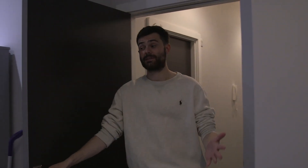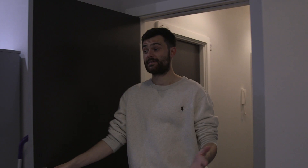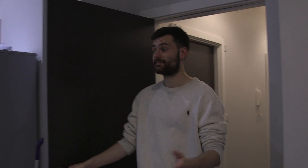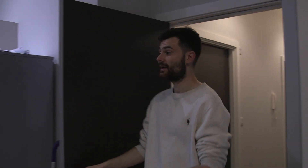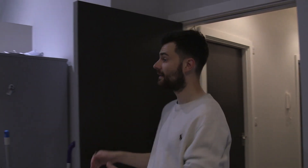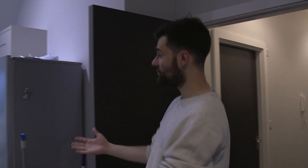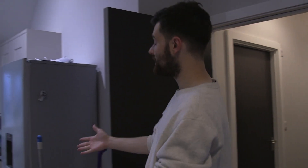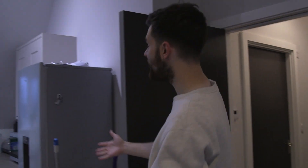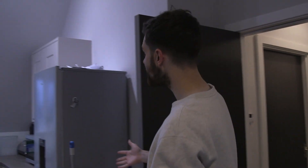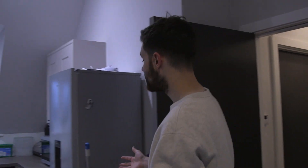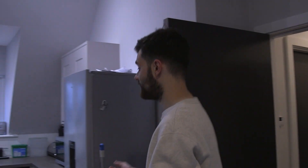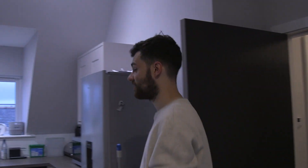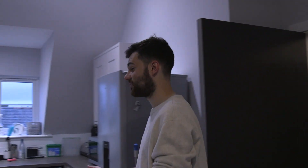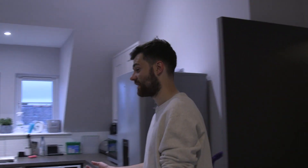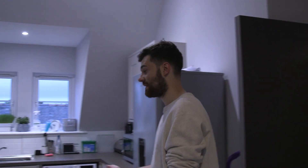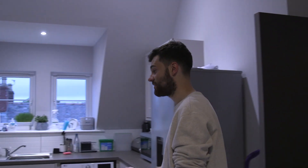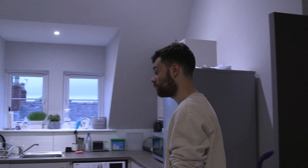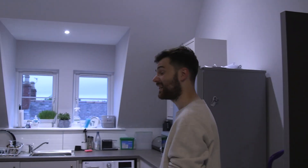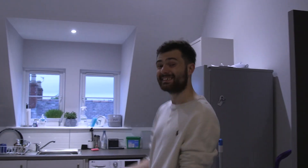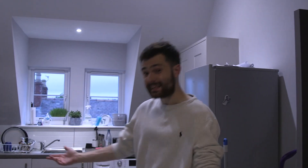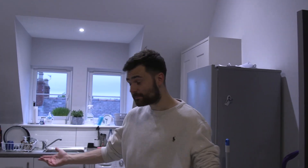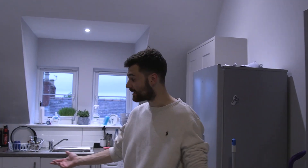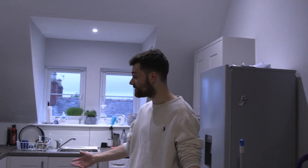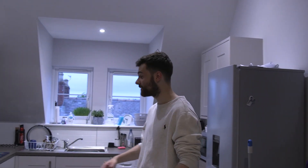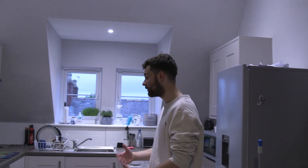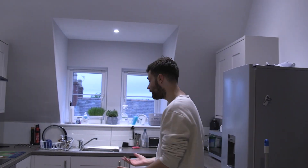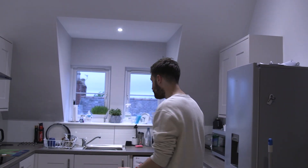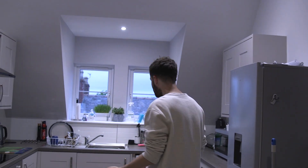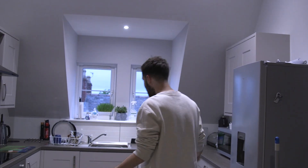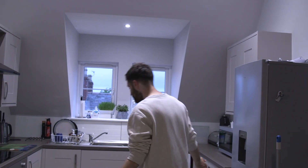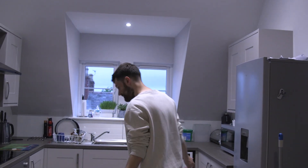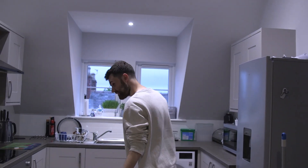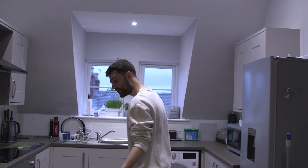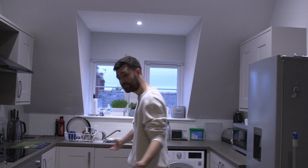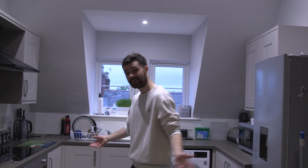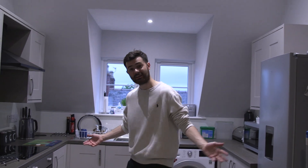So this is my kitchen here It got everything what I needed to cook, etc etc.